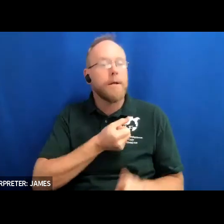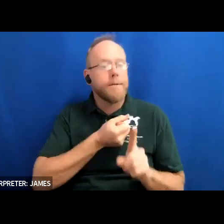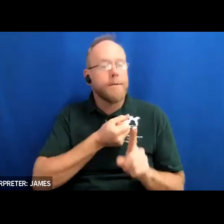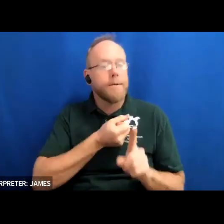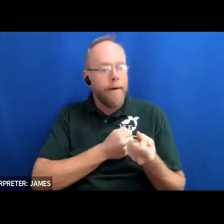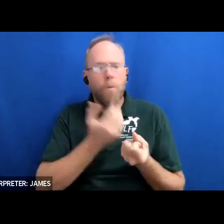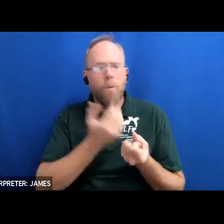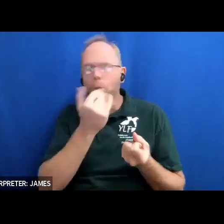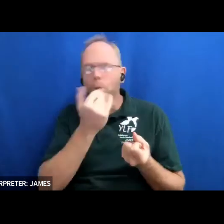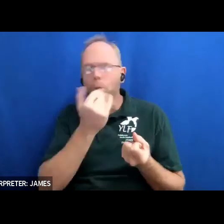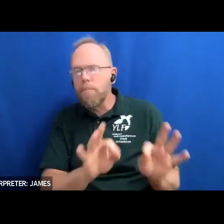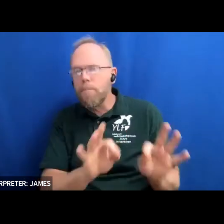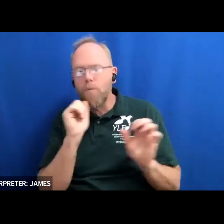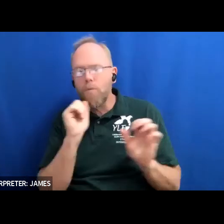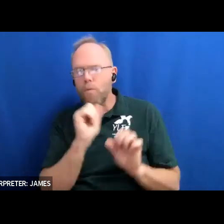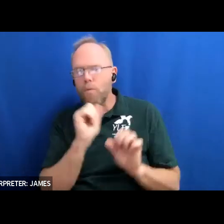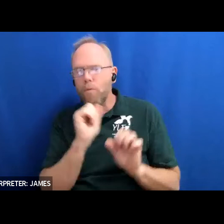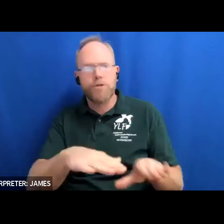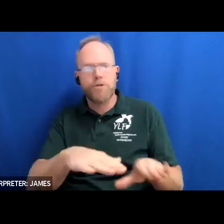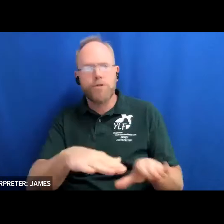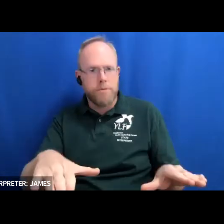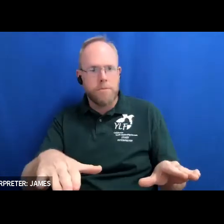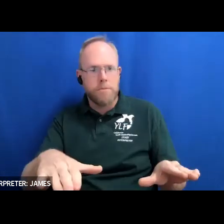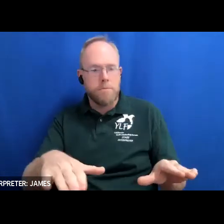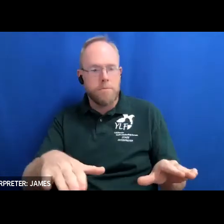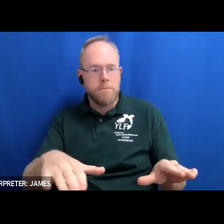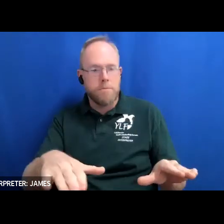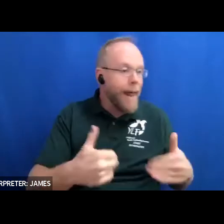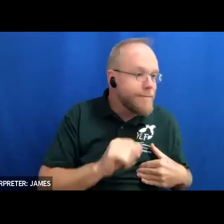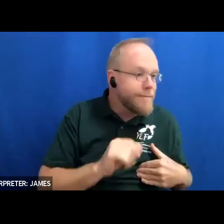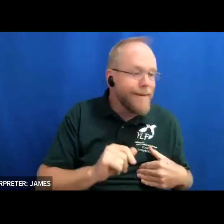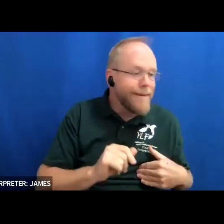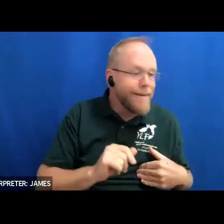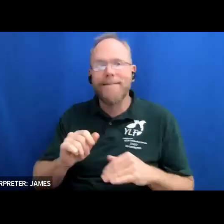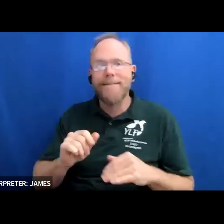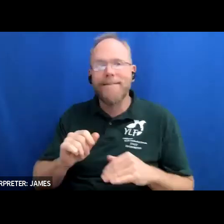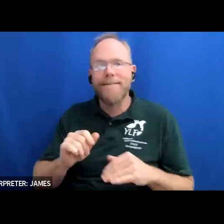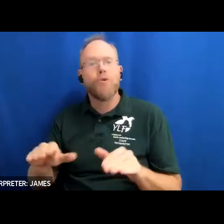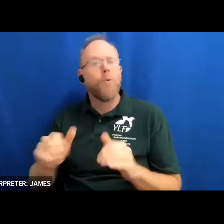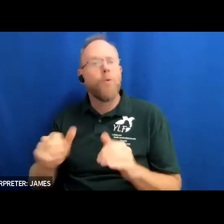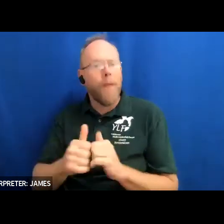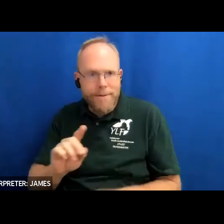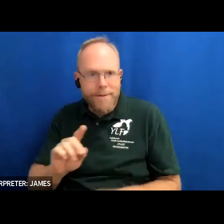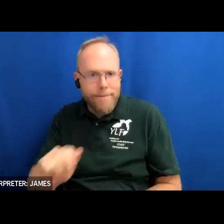for all children with and without disabilities it is important for children to learn at a young age